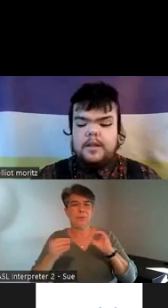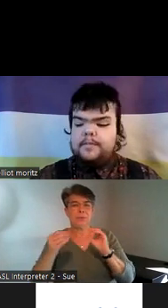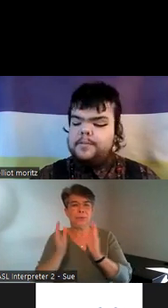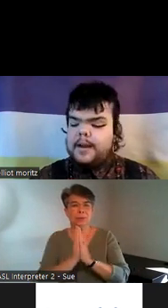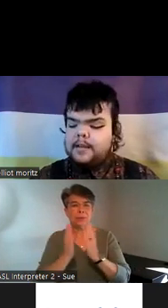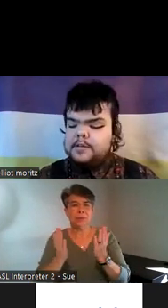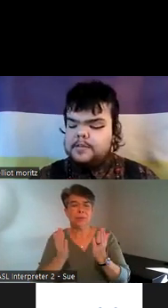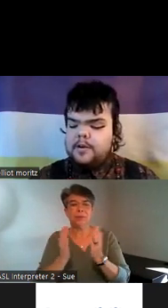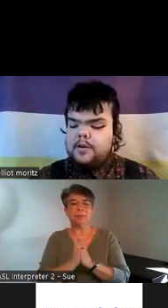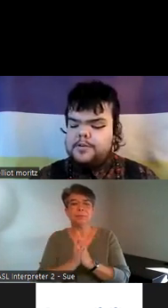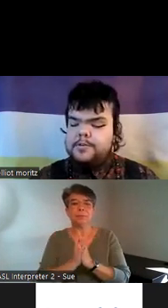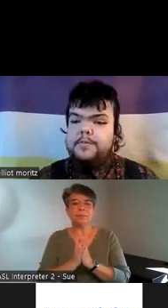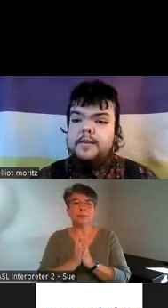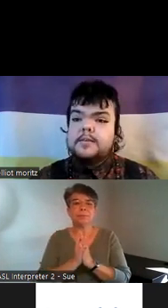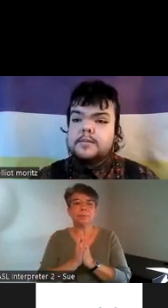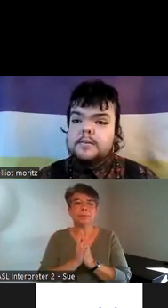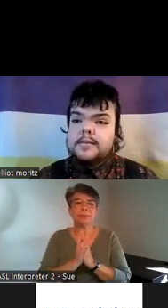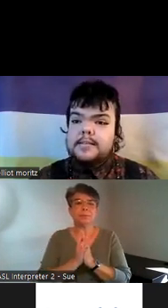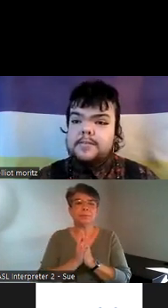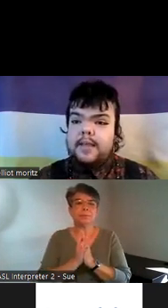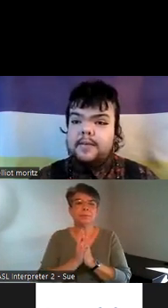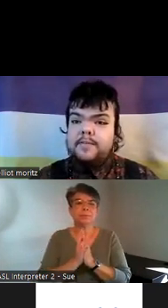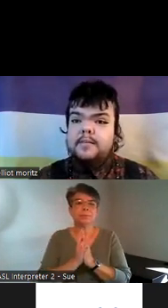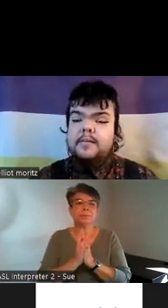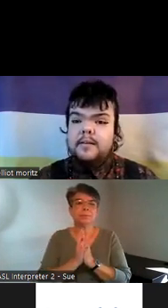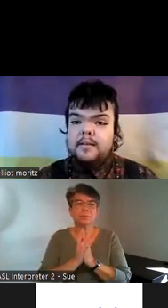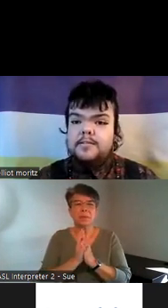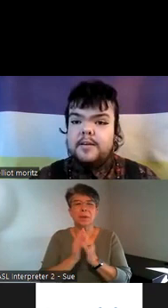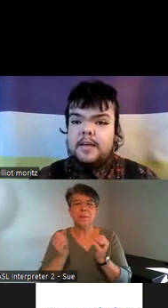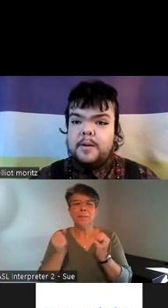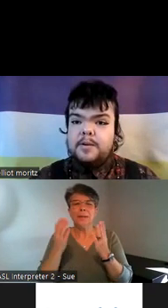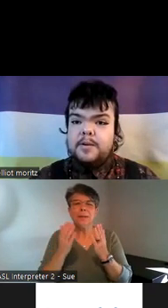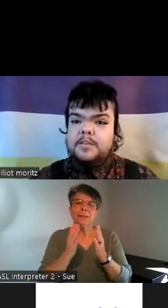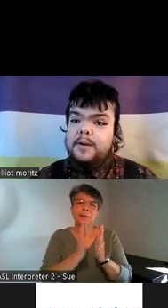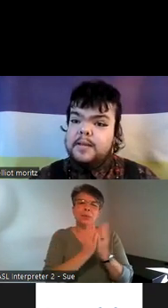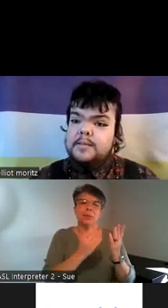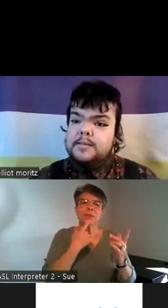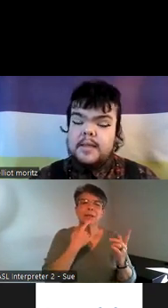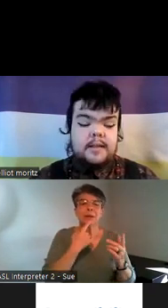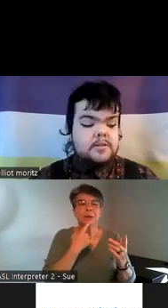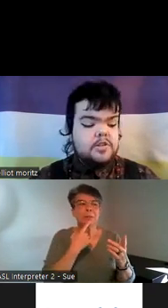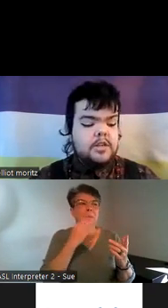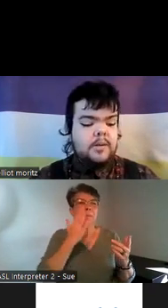lot of other writings are sort of like Slice of Life and talking about your experience and she